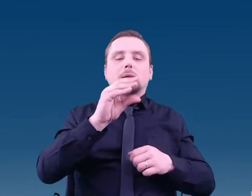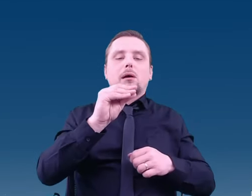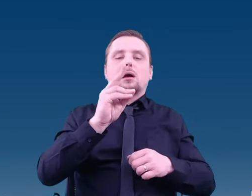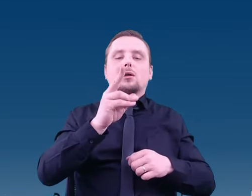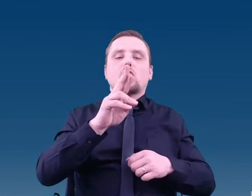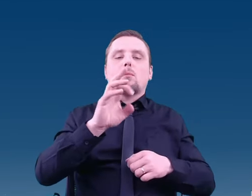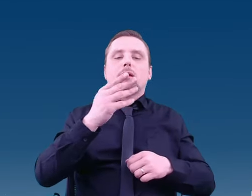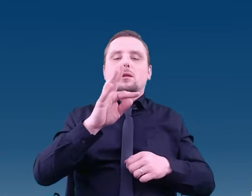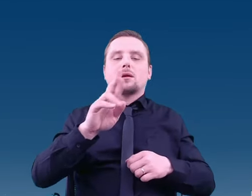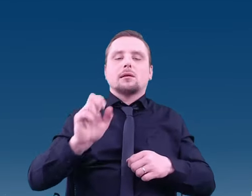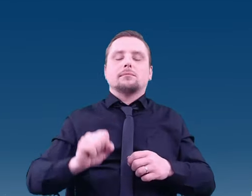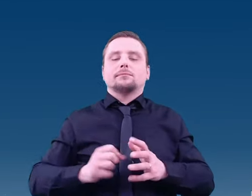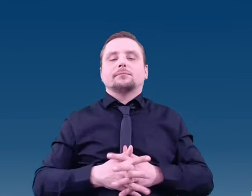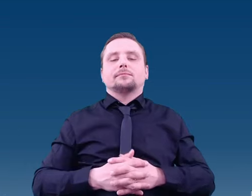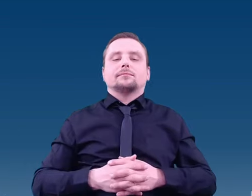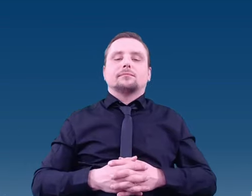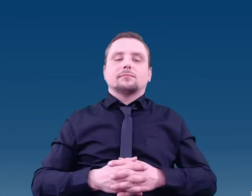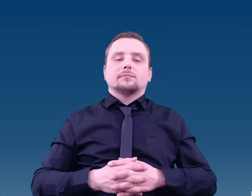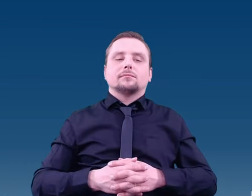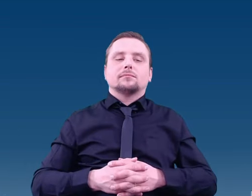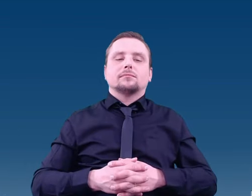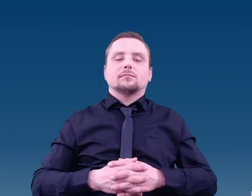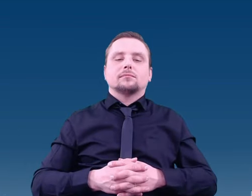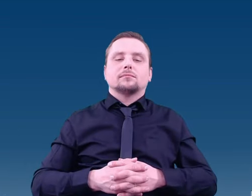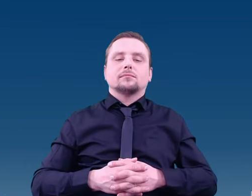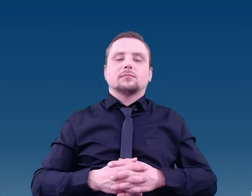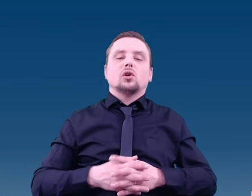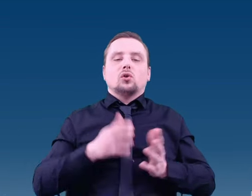To sum up, we know what life on Earth looks like